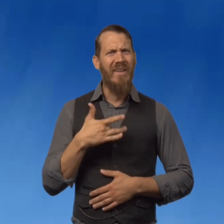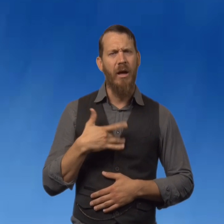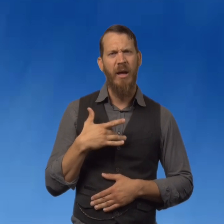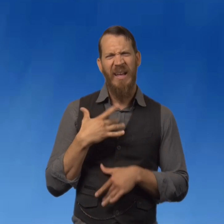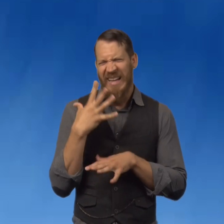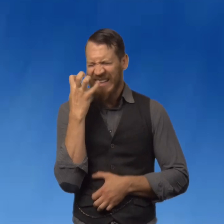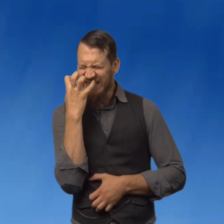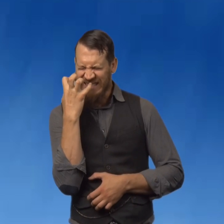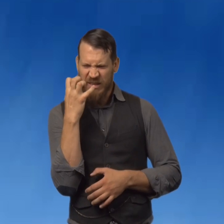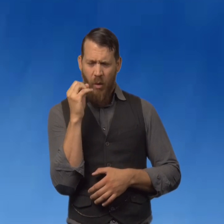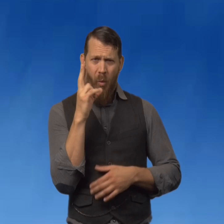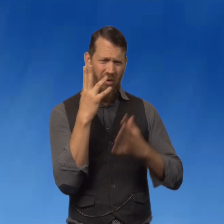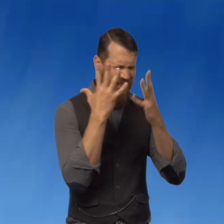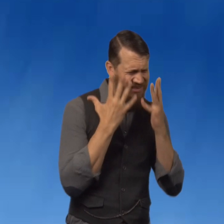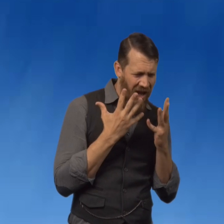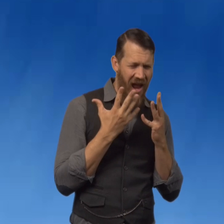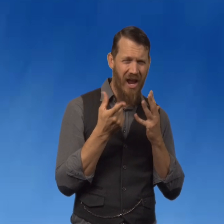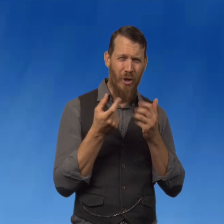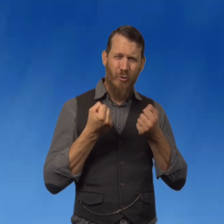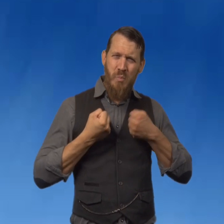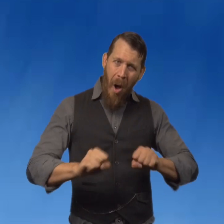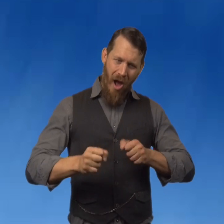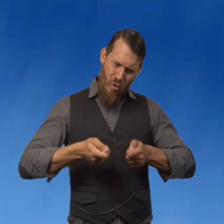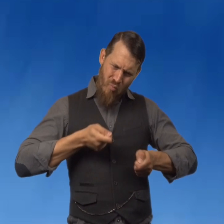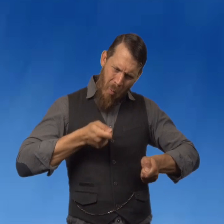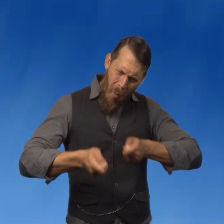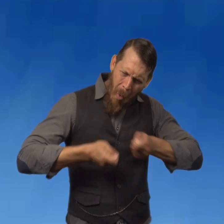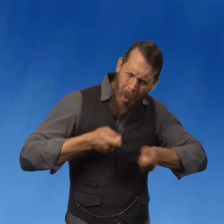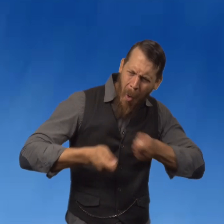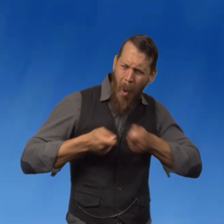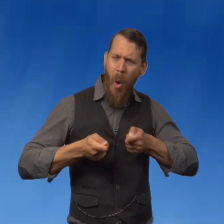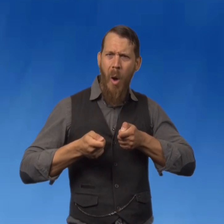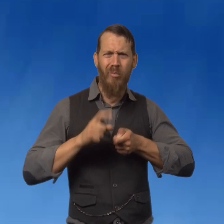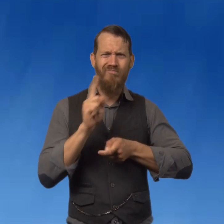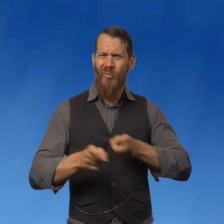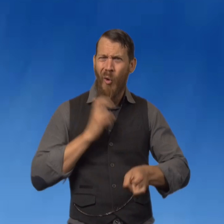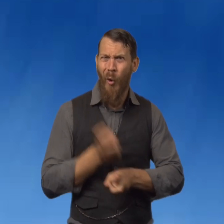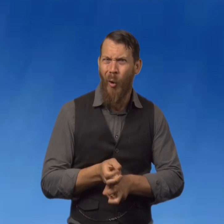I wonder...have you ever experienced feeling angry or sad